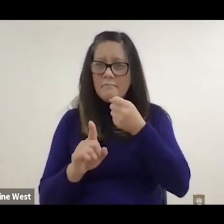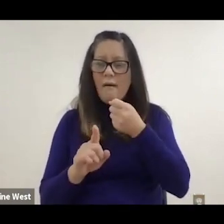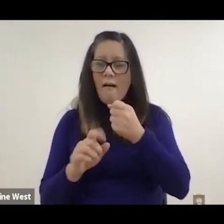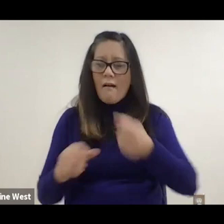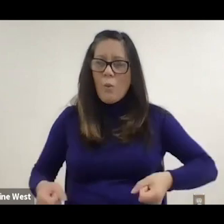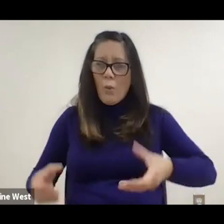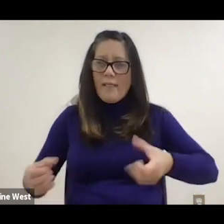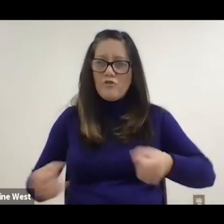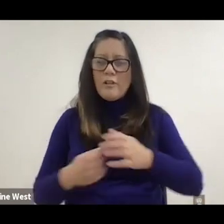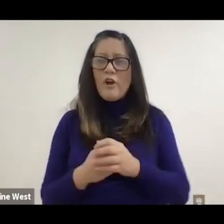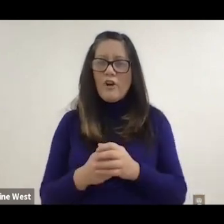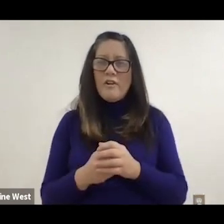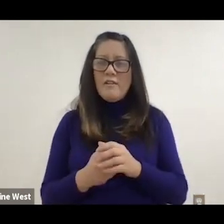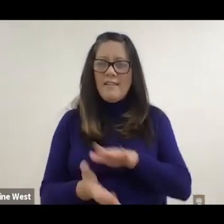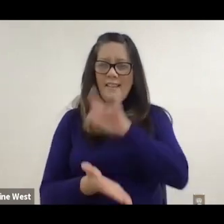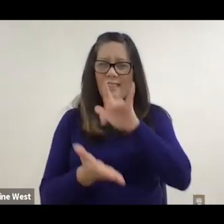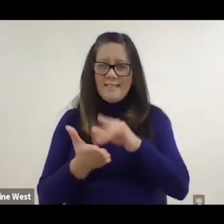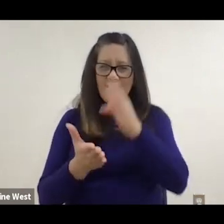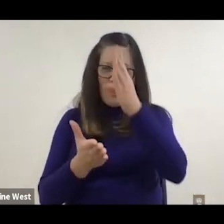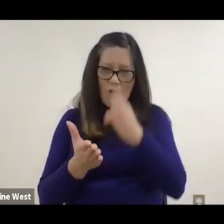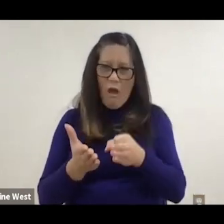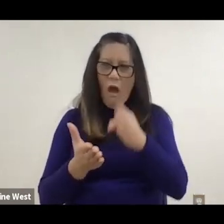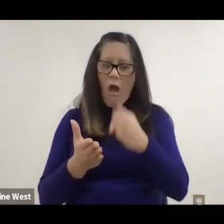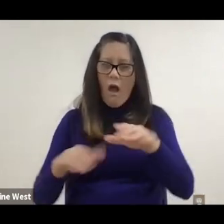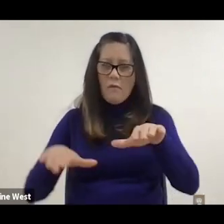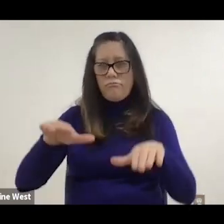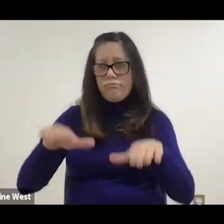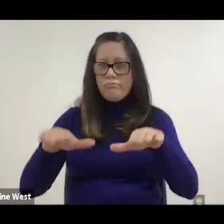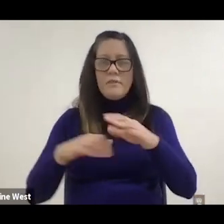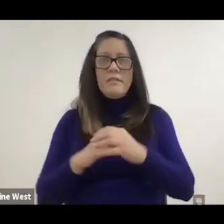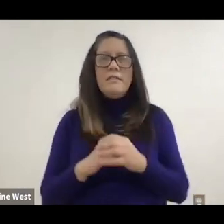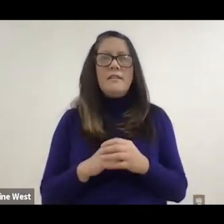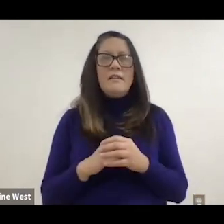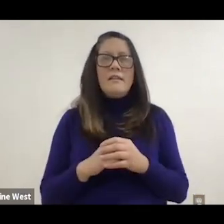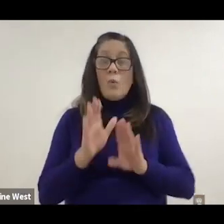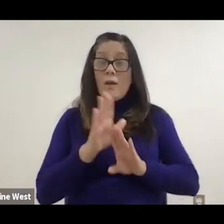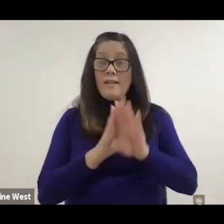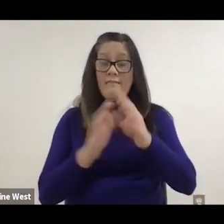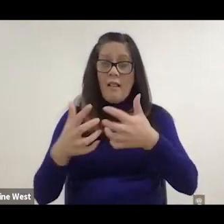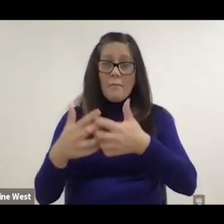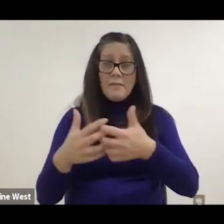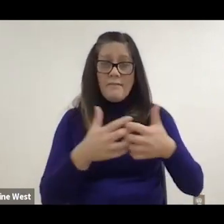work towards the frame. So we developed a device called the oblique angle suspension caster fork.